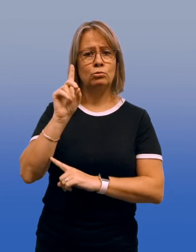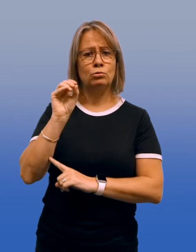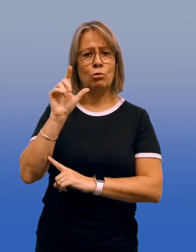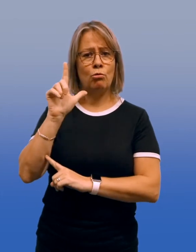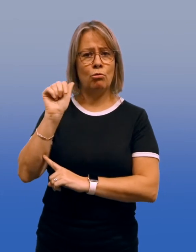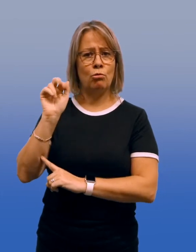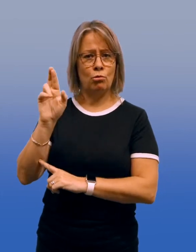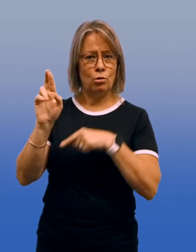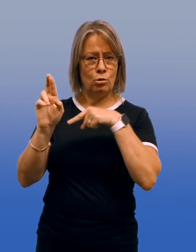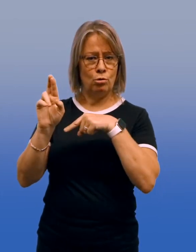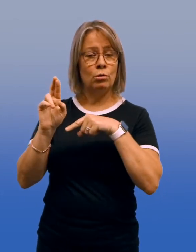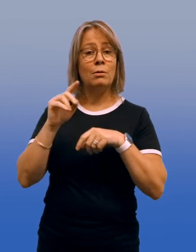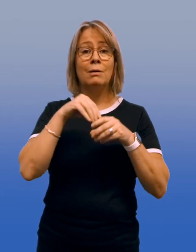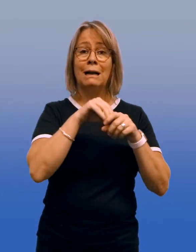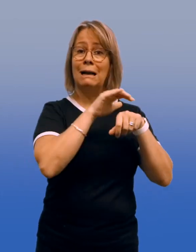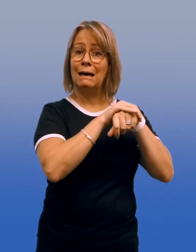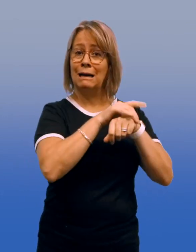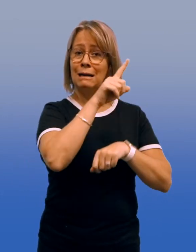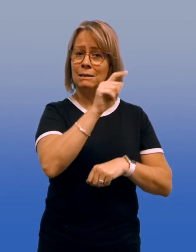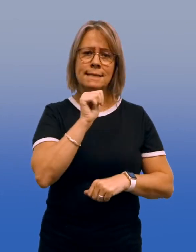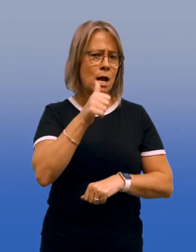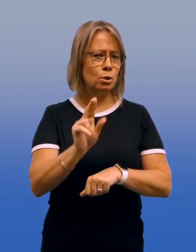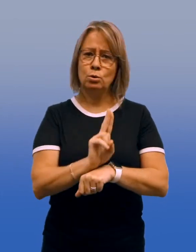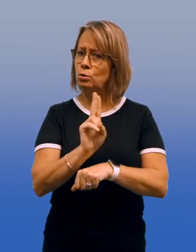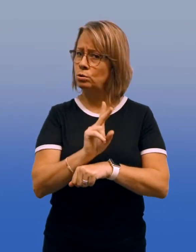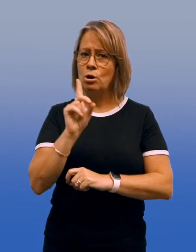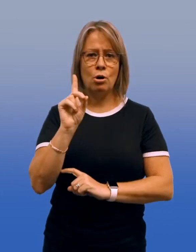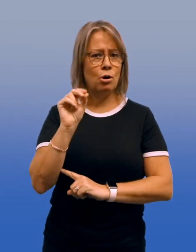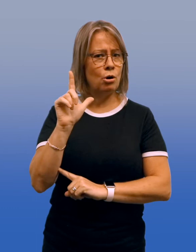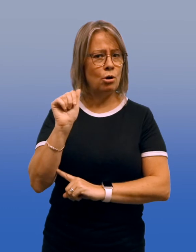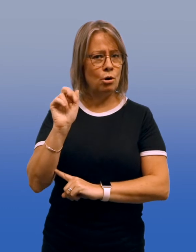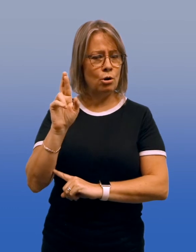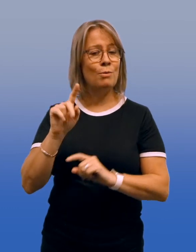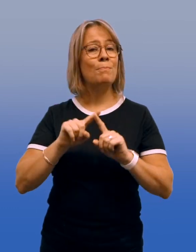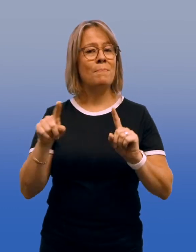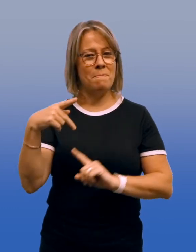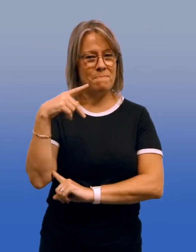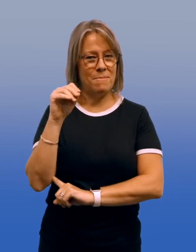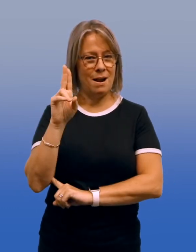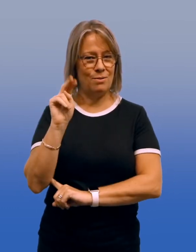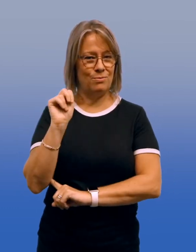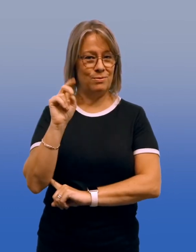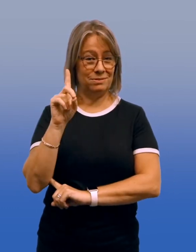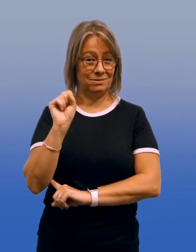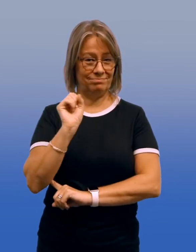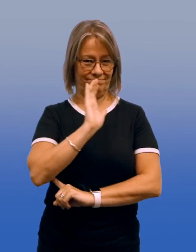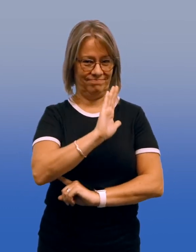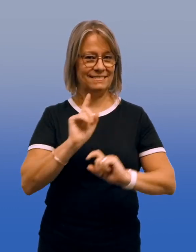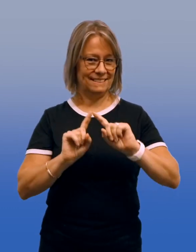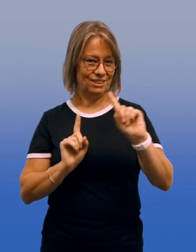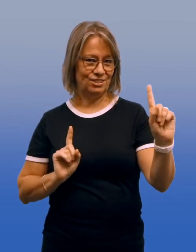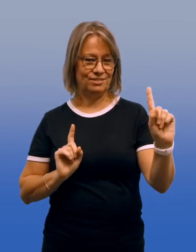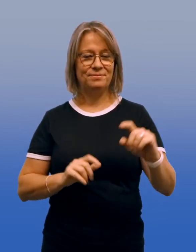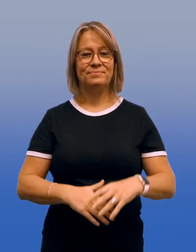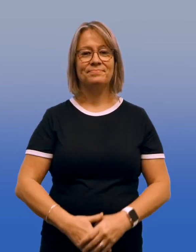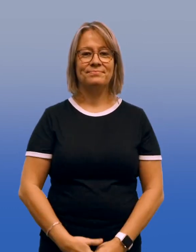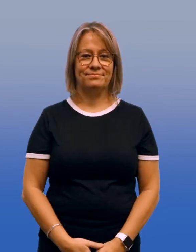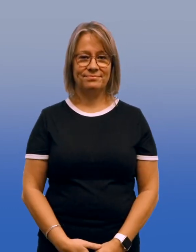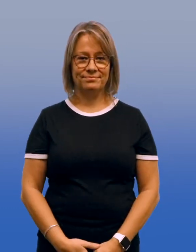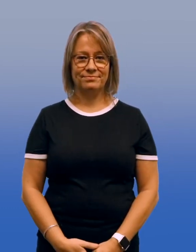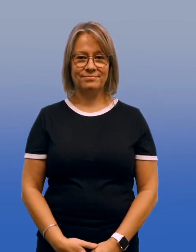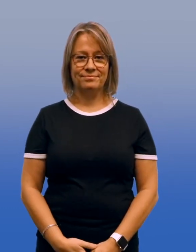Here in America we use the dollar. In England they do not use the dollar, rather they use pounds.